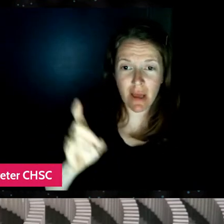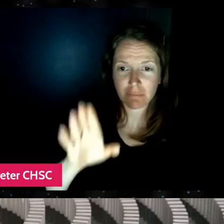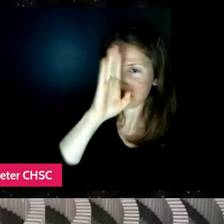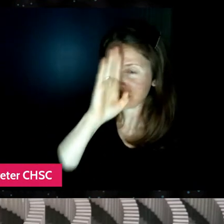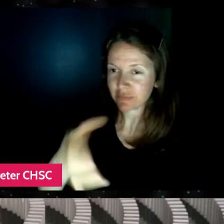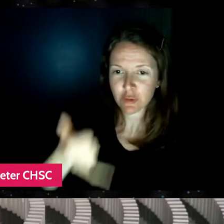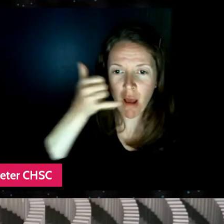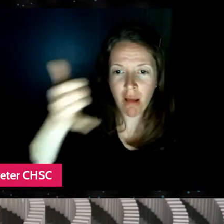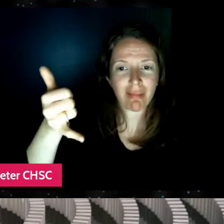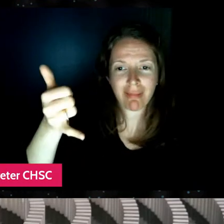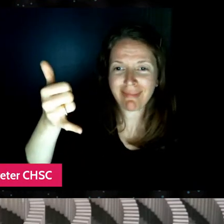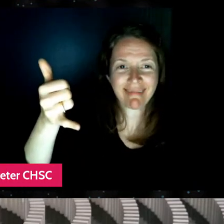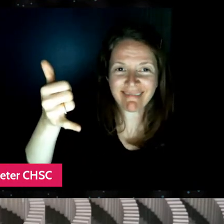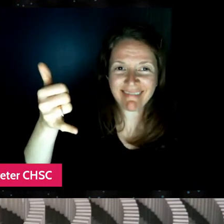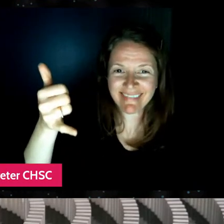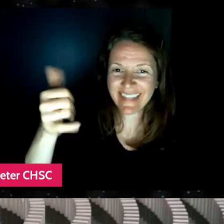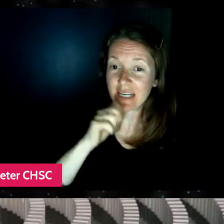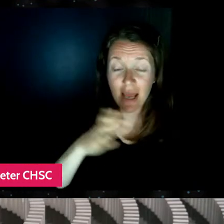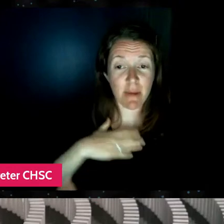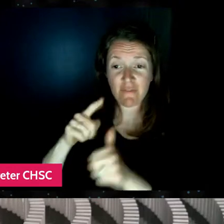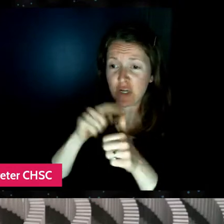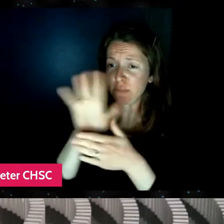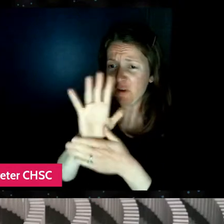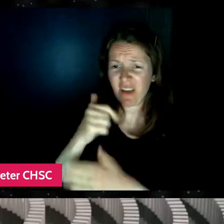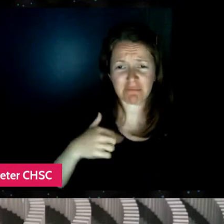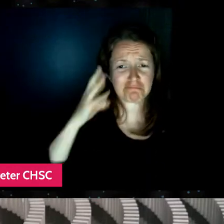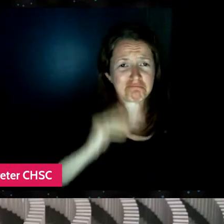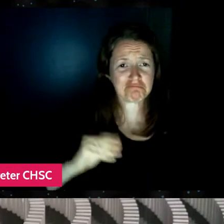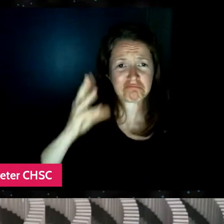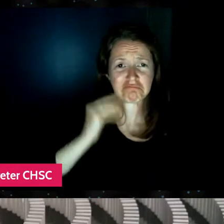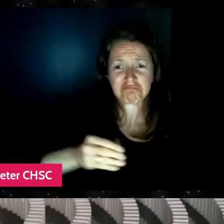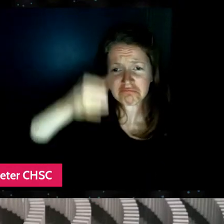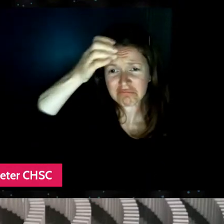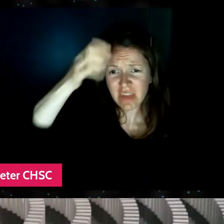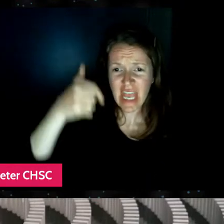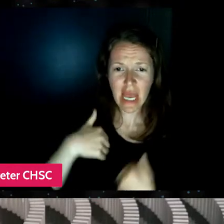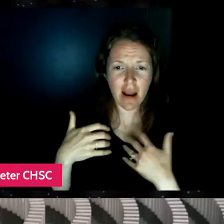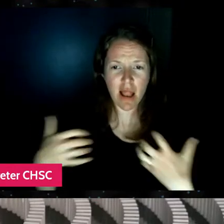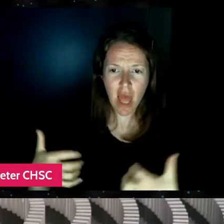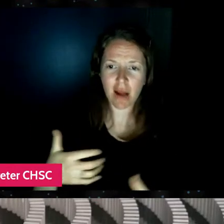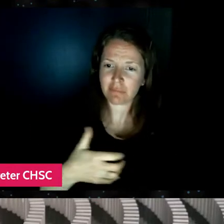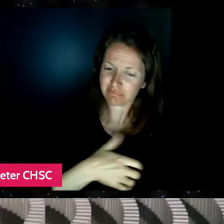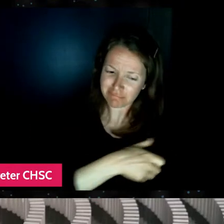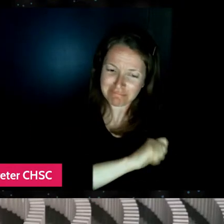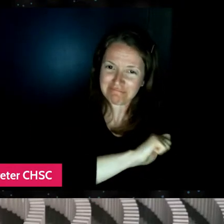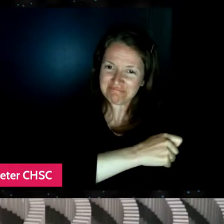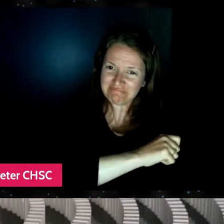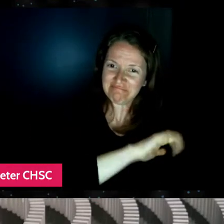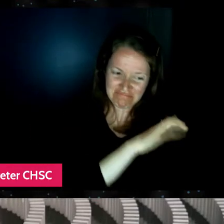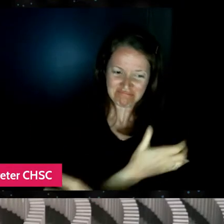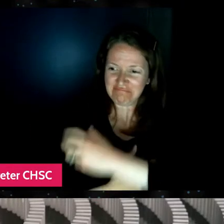you know, it wasn't my first film. So I had a lot, had a lot of ammo to go go at with it,